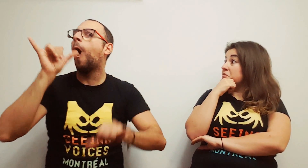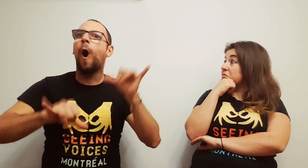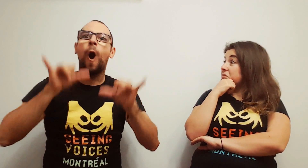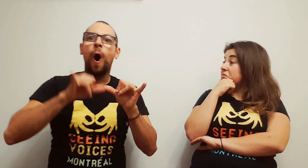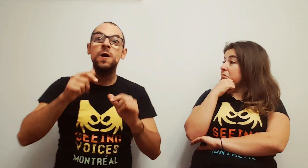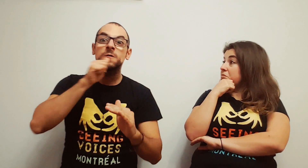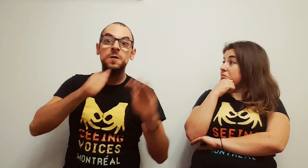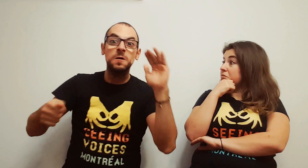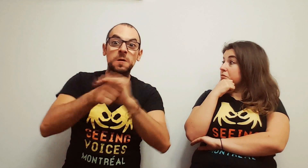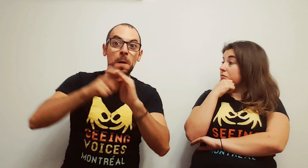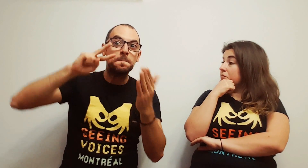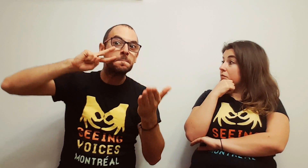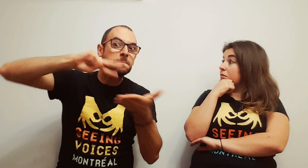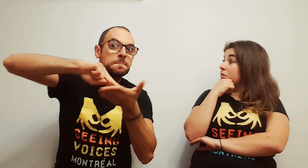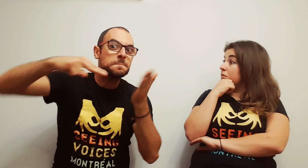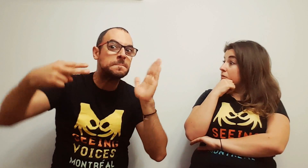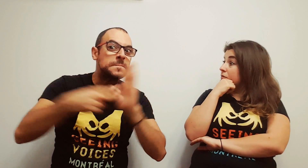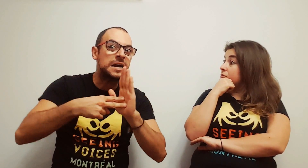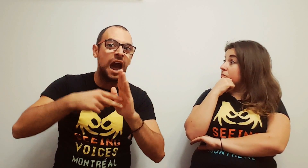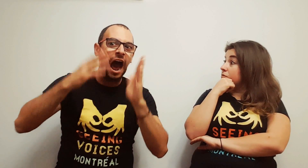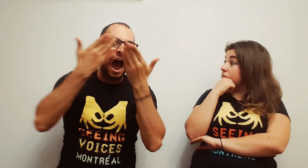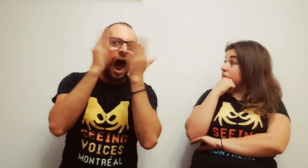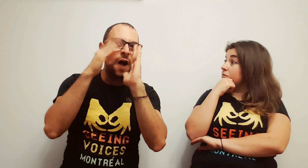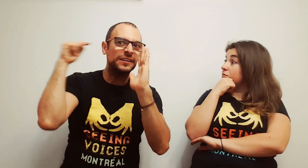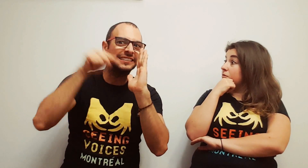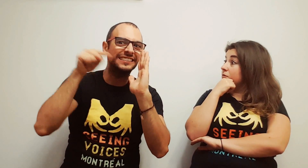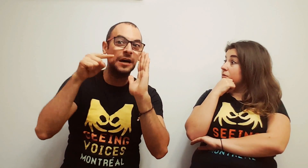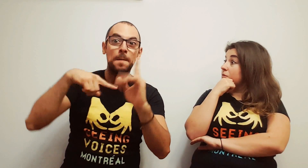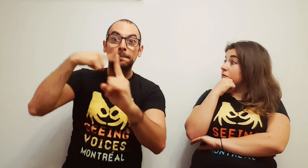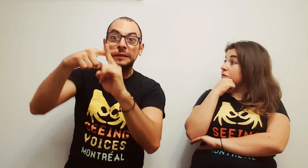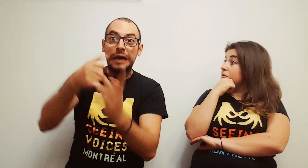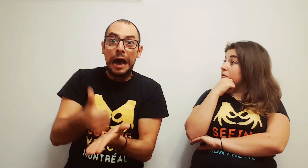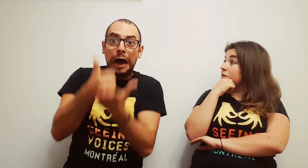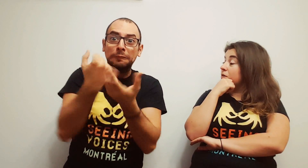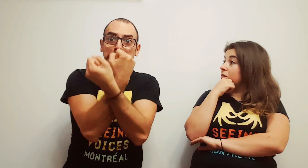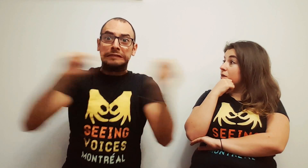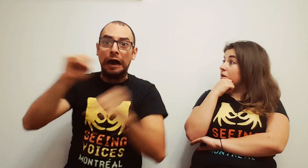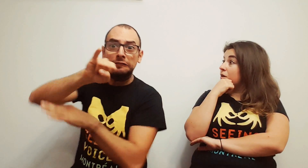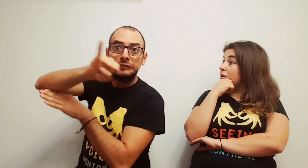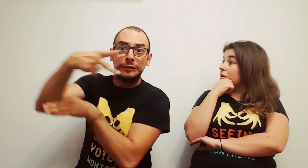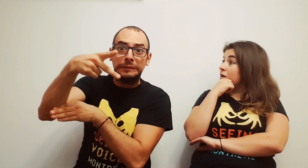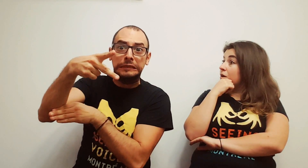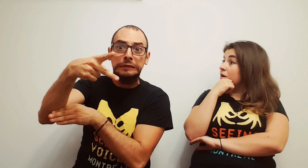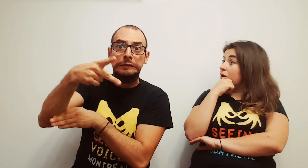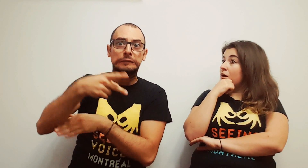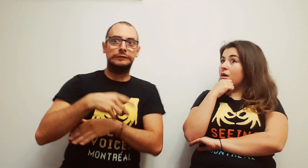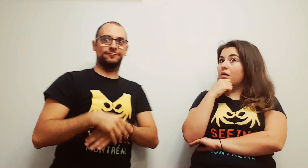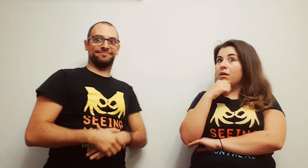as they discover the hidden meaning of Halloween, and save their friend Joe!